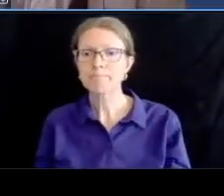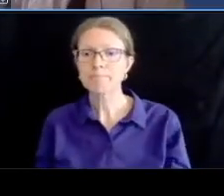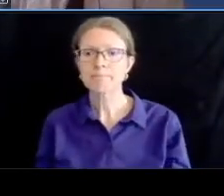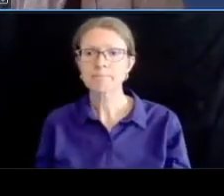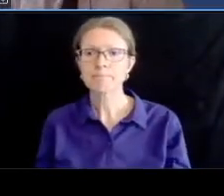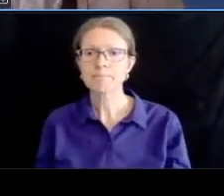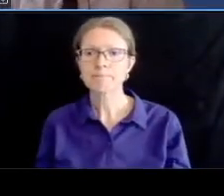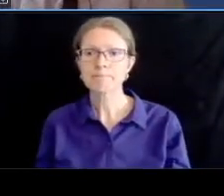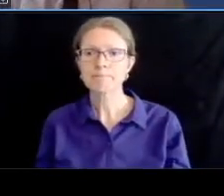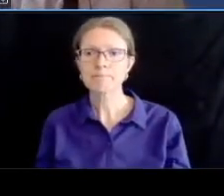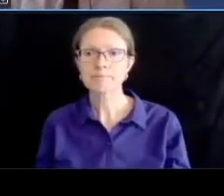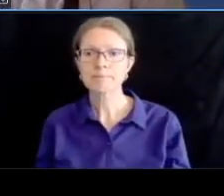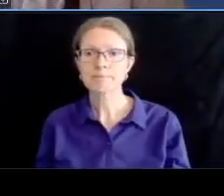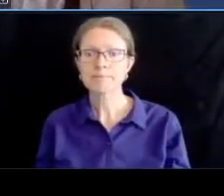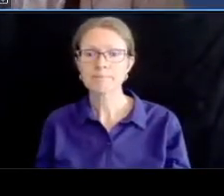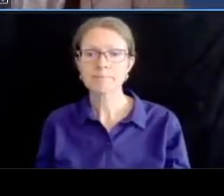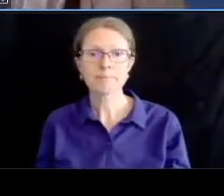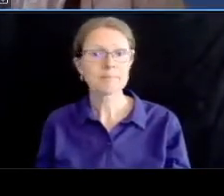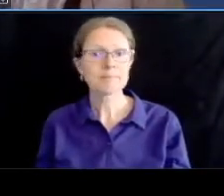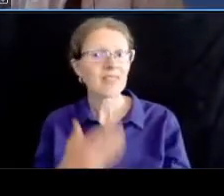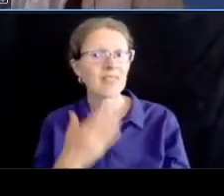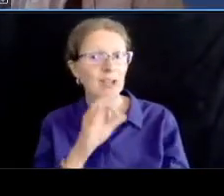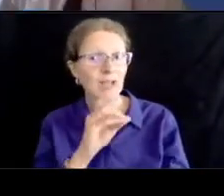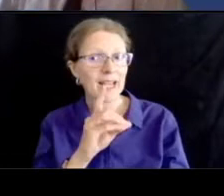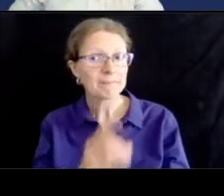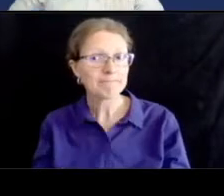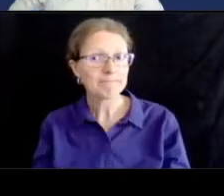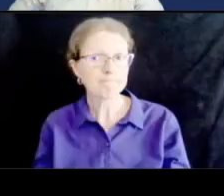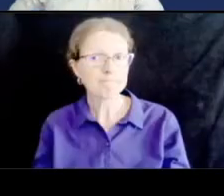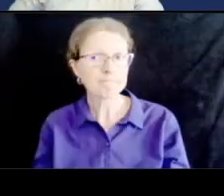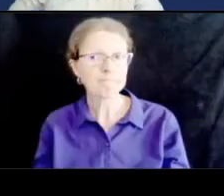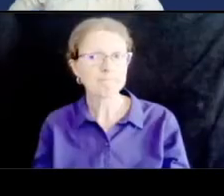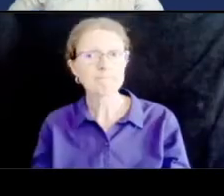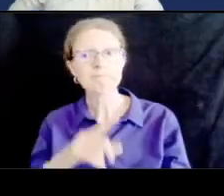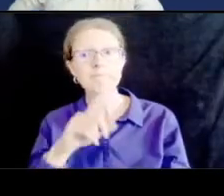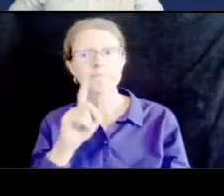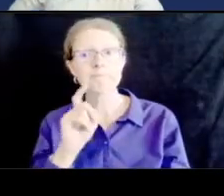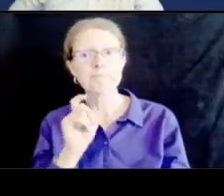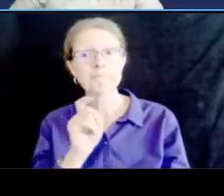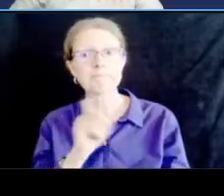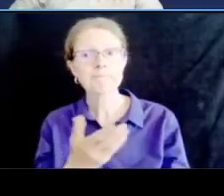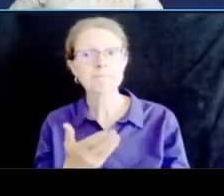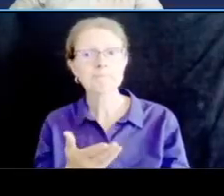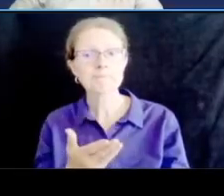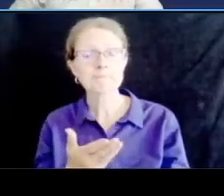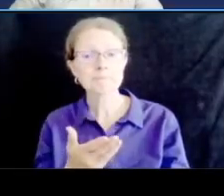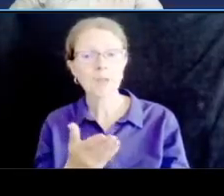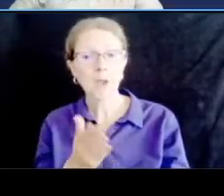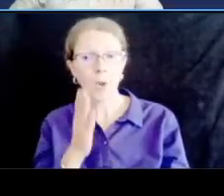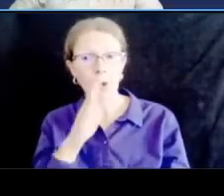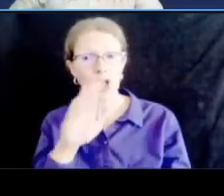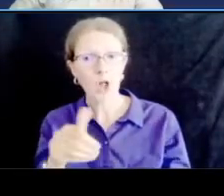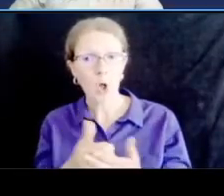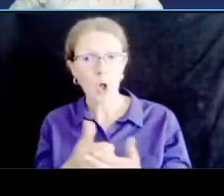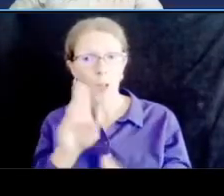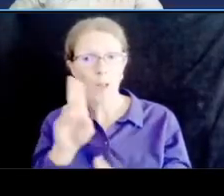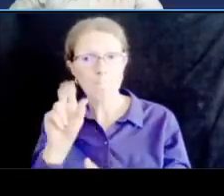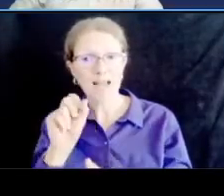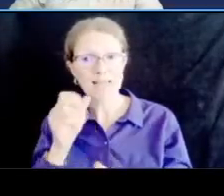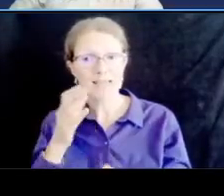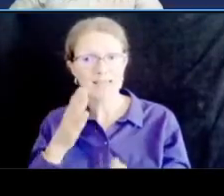thanks ed next question from bossie um will all bus stops use zaikela designs or will there be